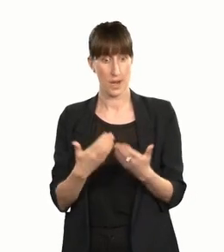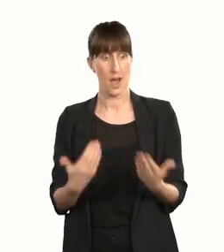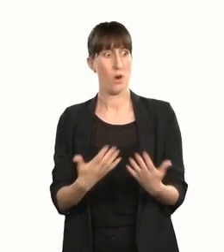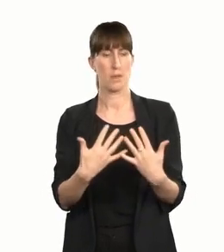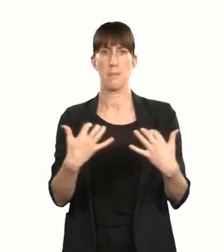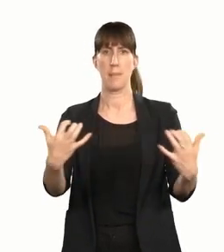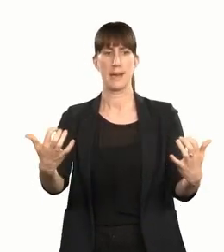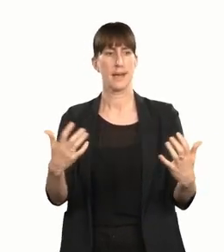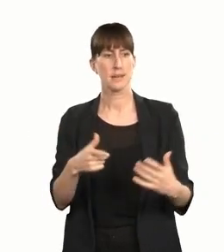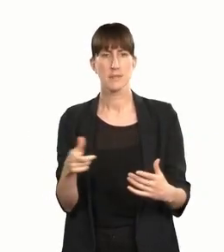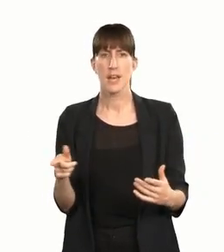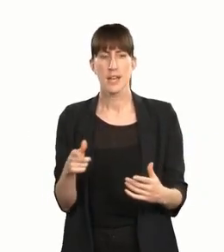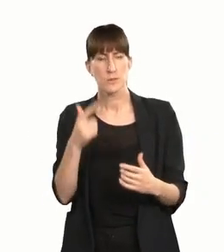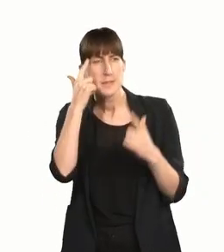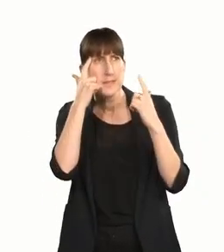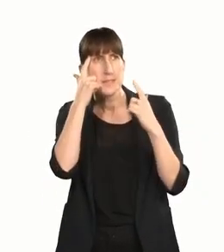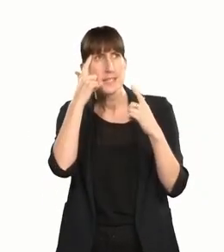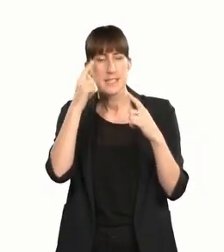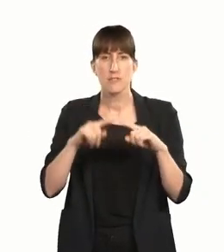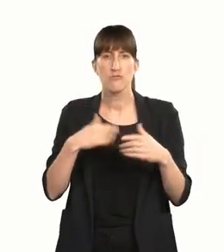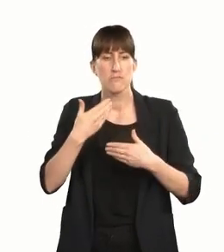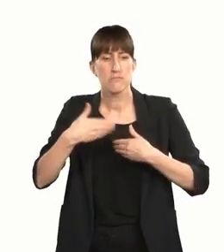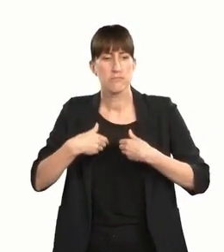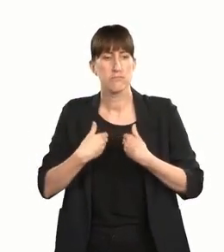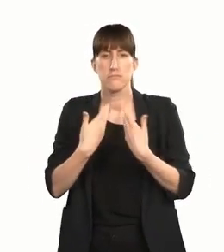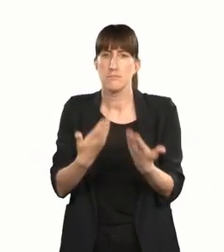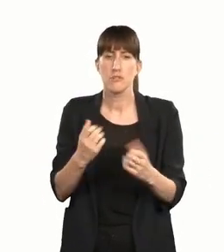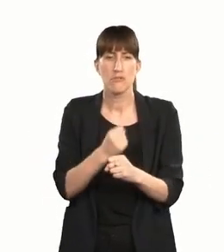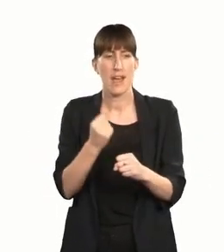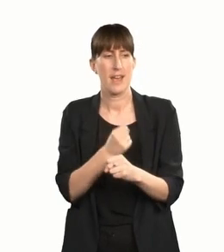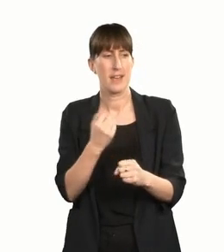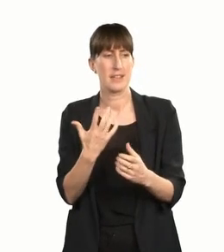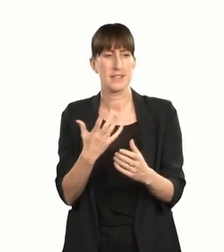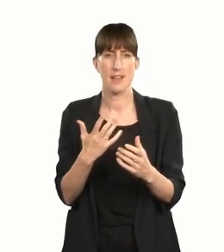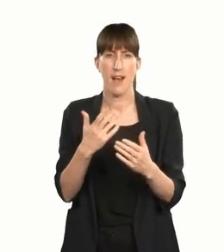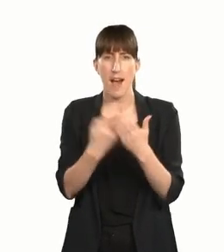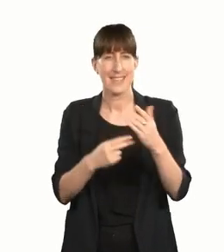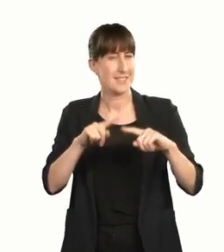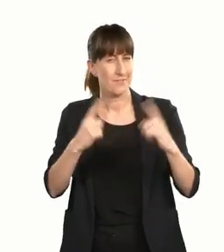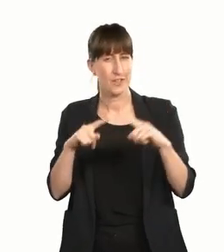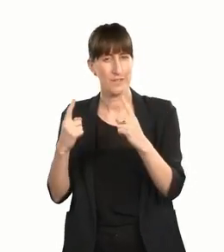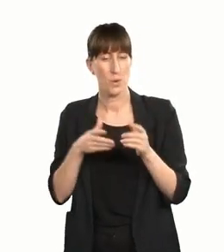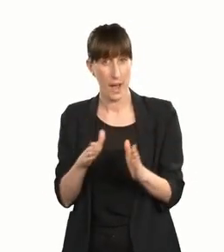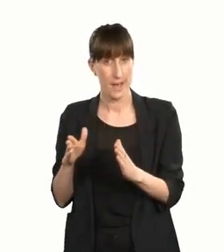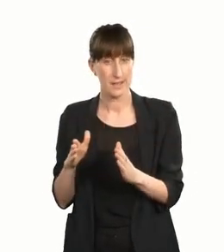new and different ways of creating and delivering arts and creativity, including through digital platforms.